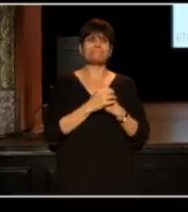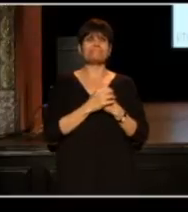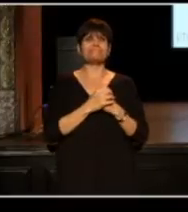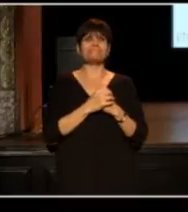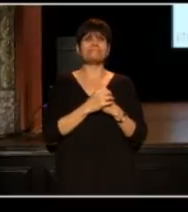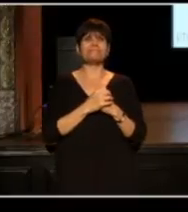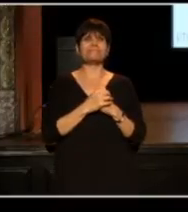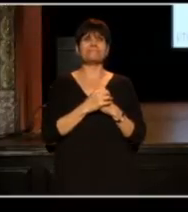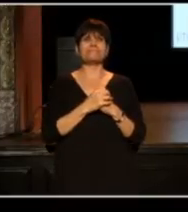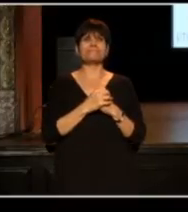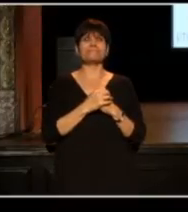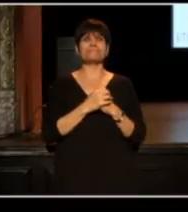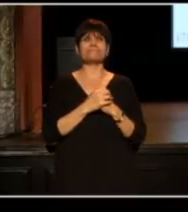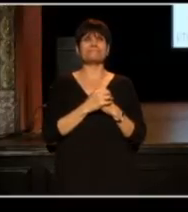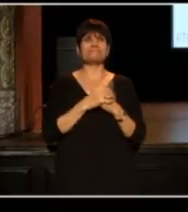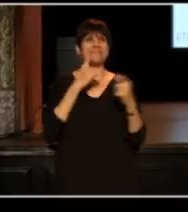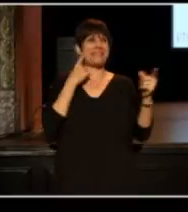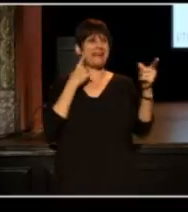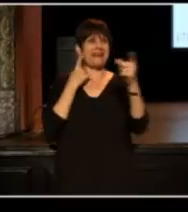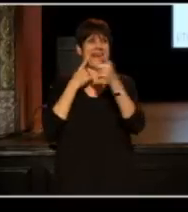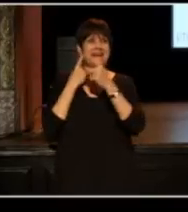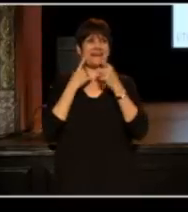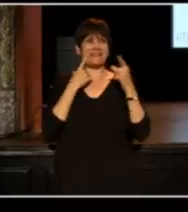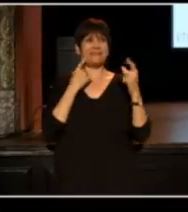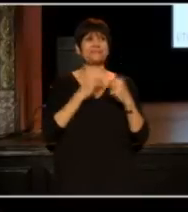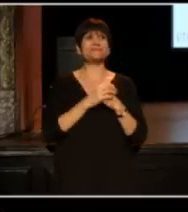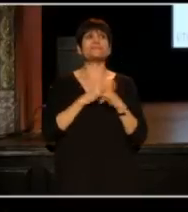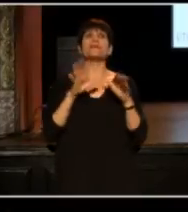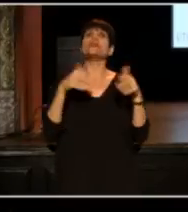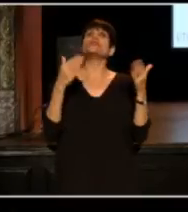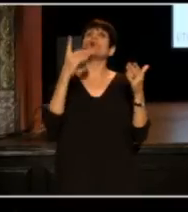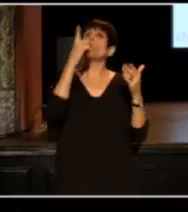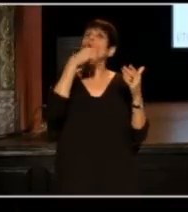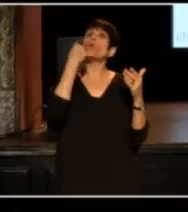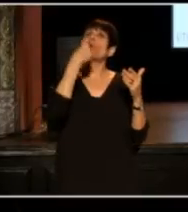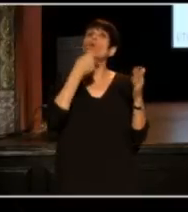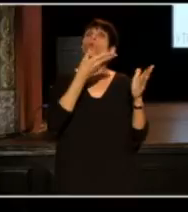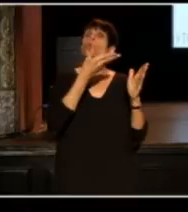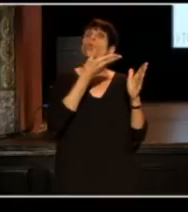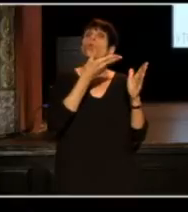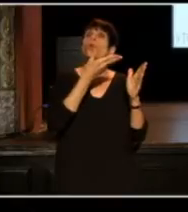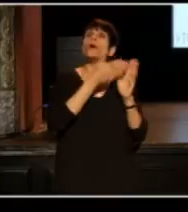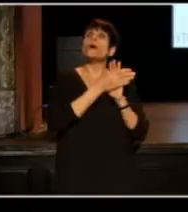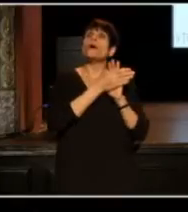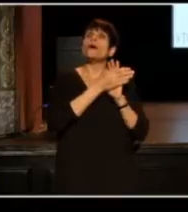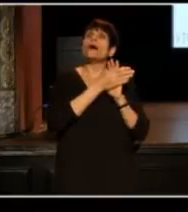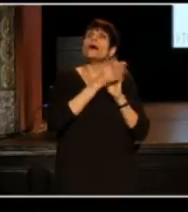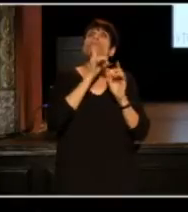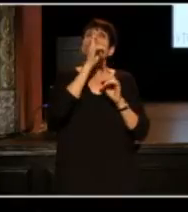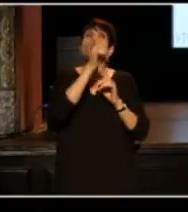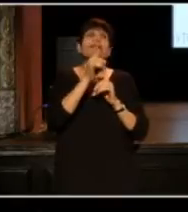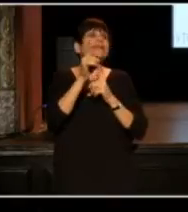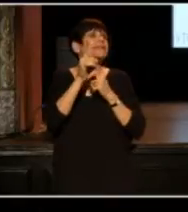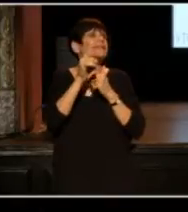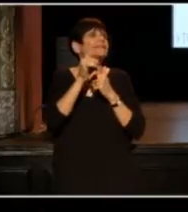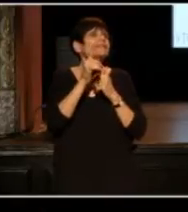It's true. it's true. "Who are you?" is really the only question that matters in life, in general.